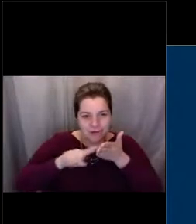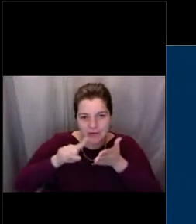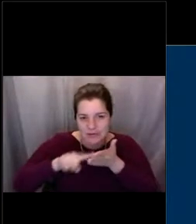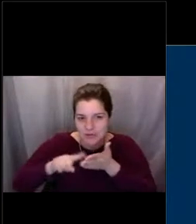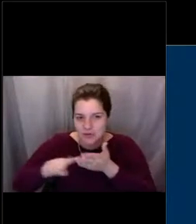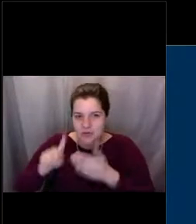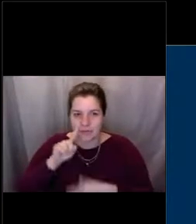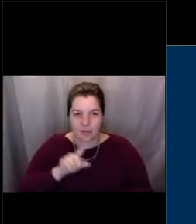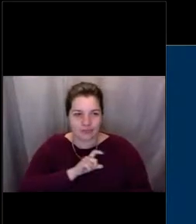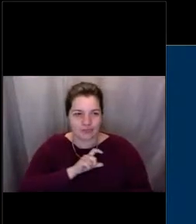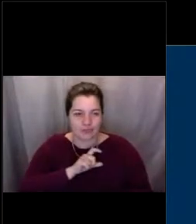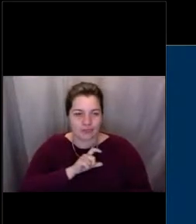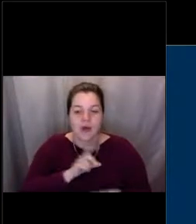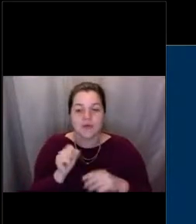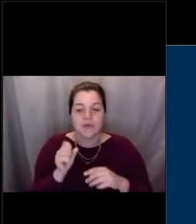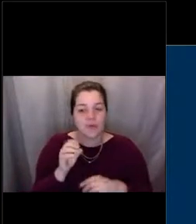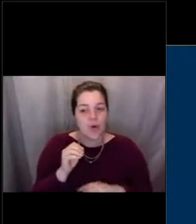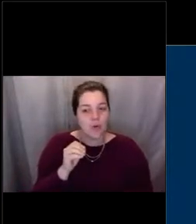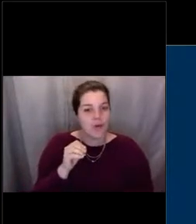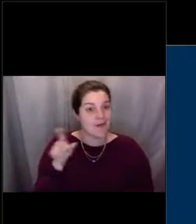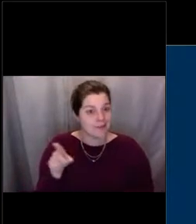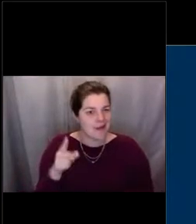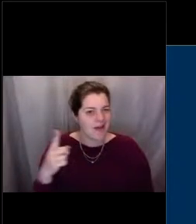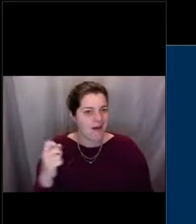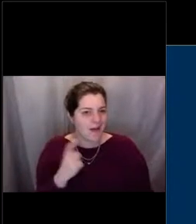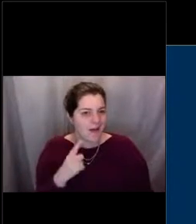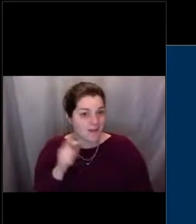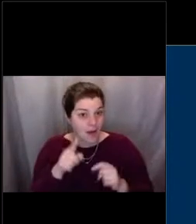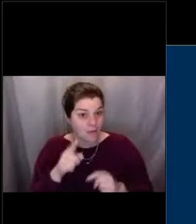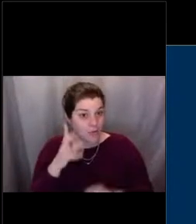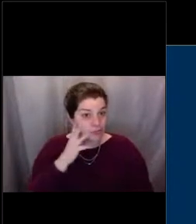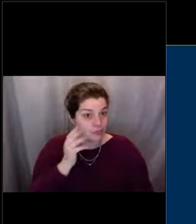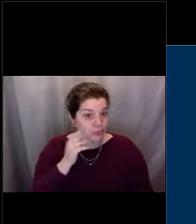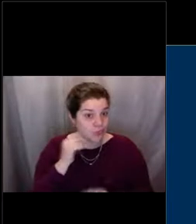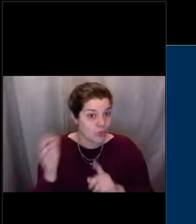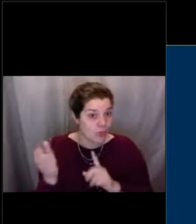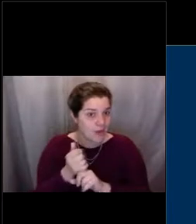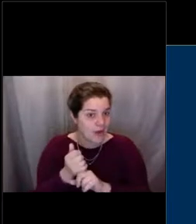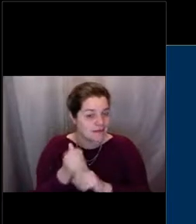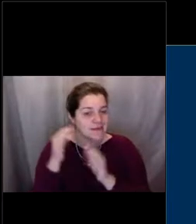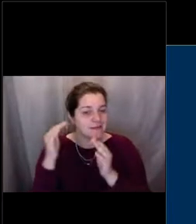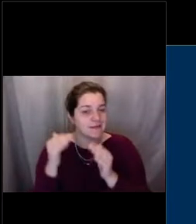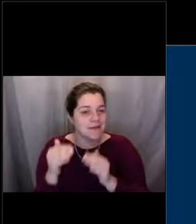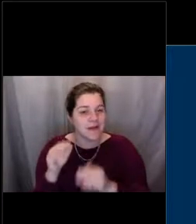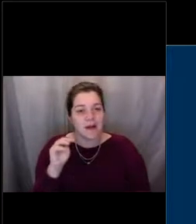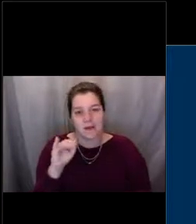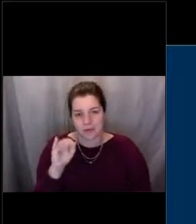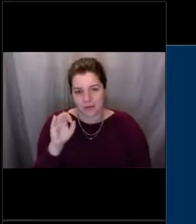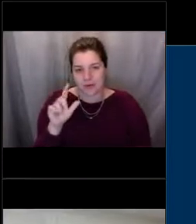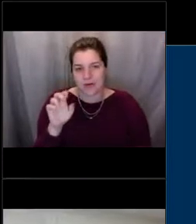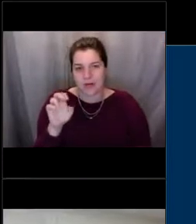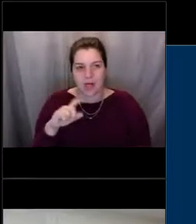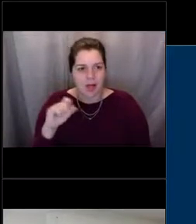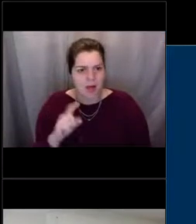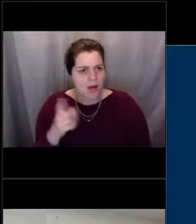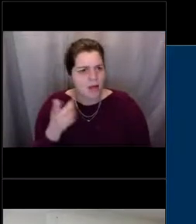whether you ever had to arrest somebody, and Michelle had also, Michelle had wondered what happens to people who break the rules